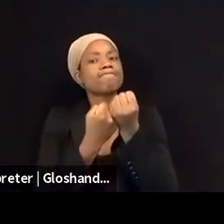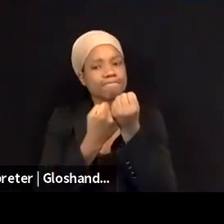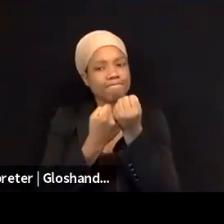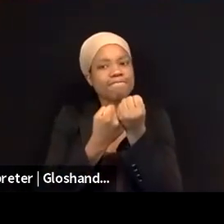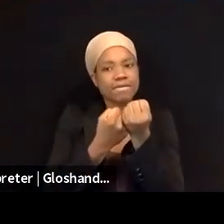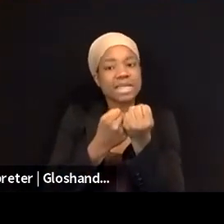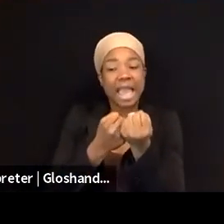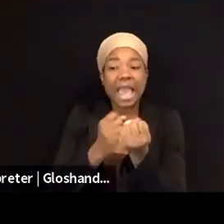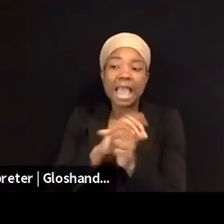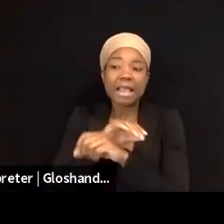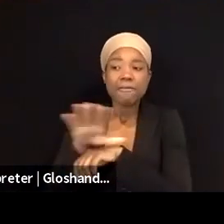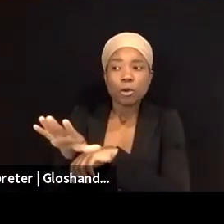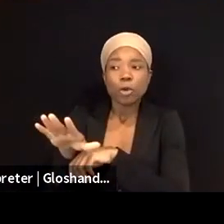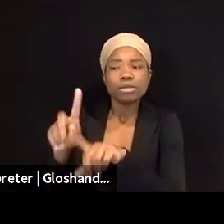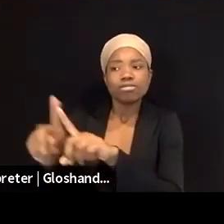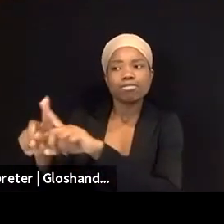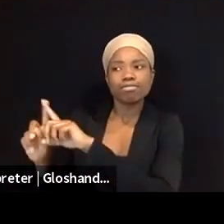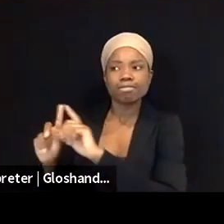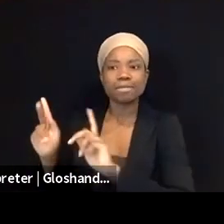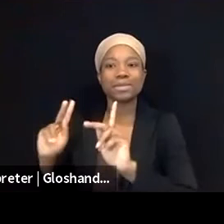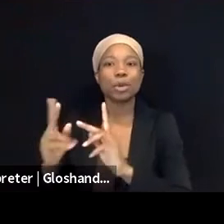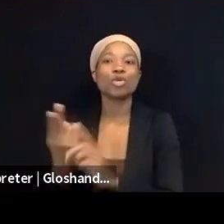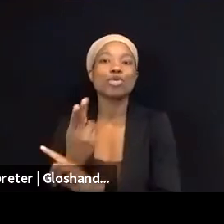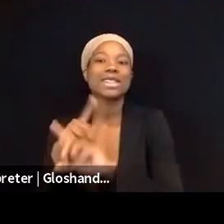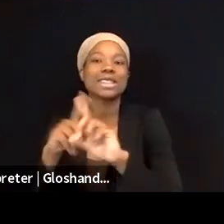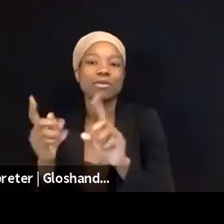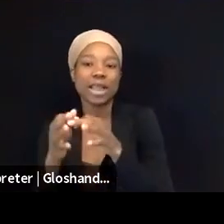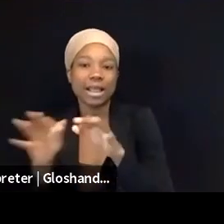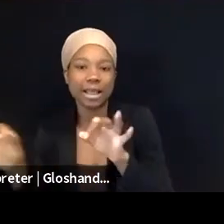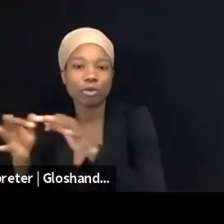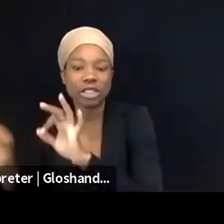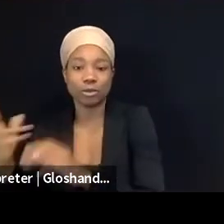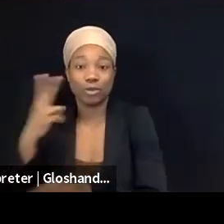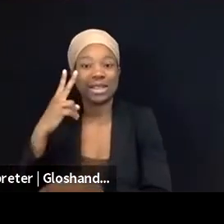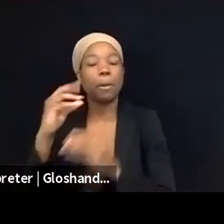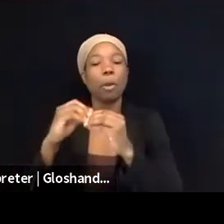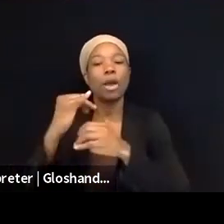We saw international solidarity more and more. Also from the global south,